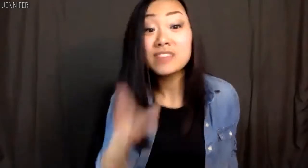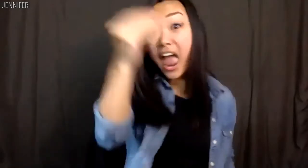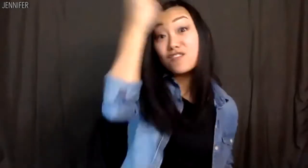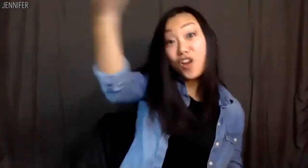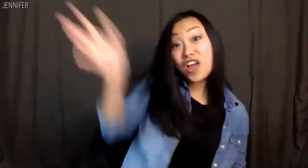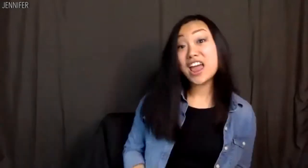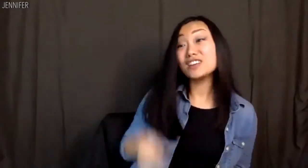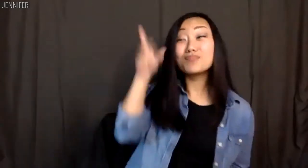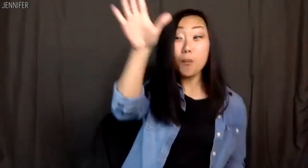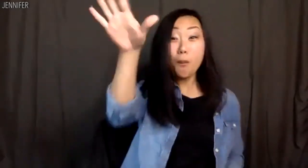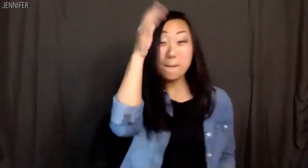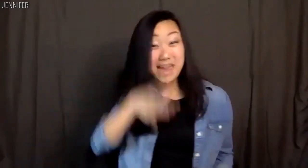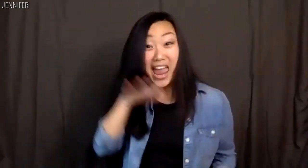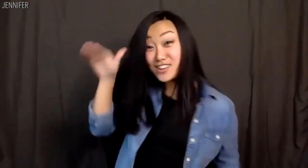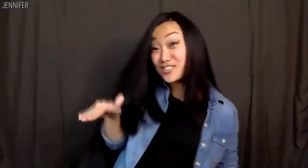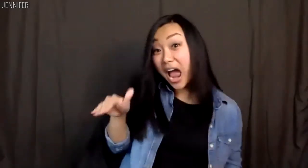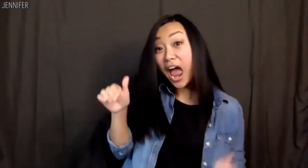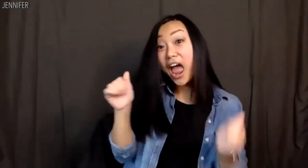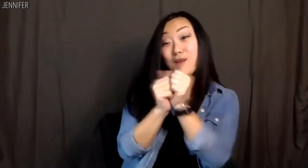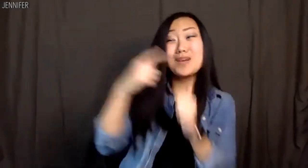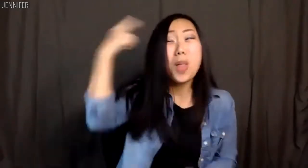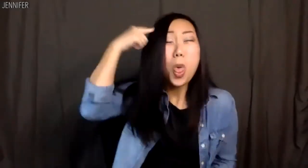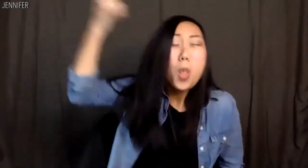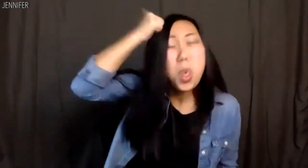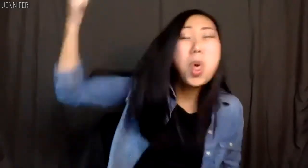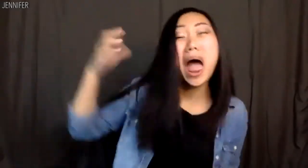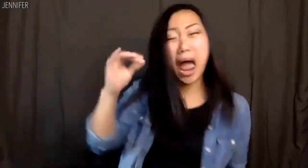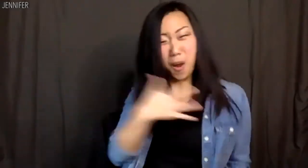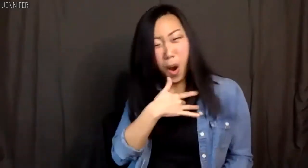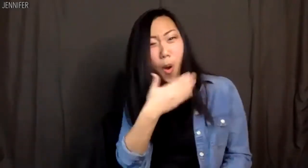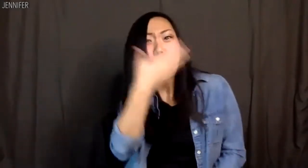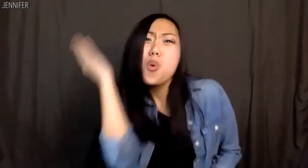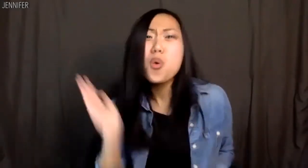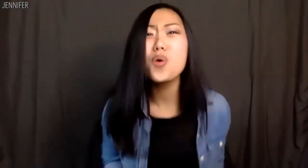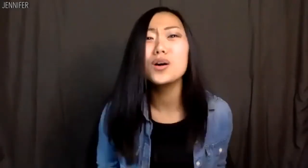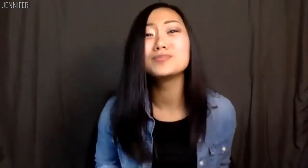And for the record? You're a man child with a cinder block for a brain and a coal for a heart...